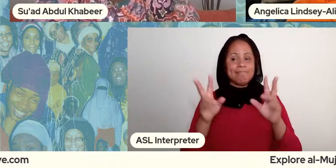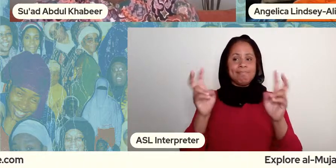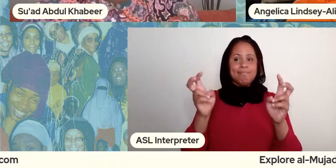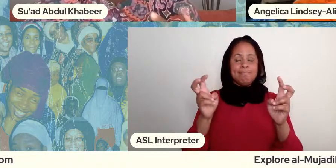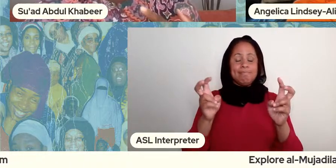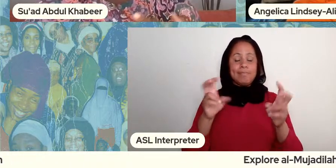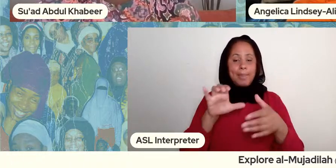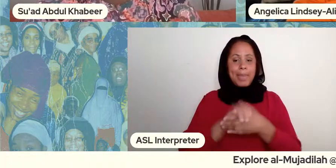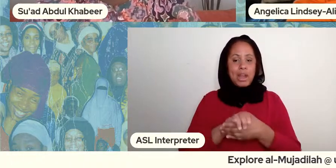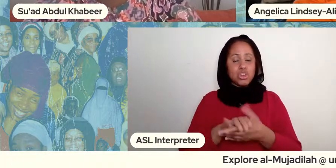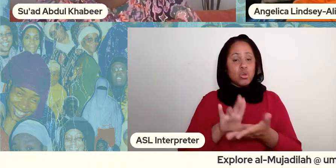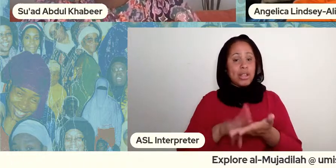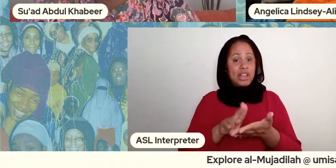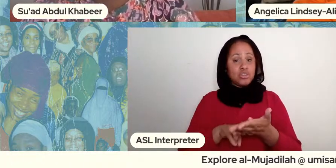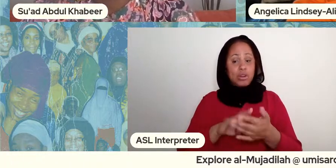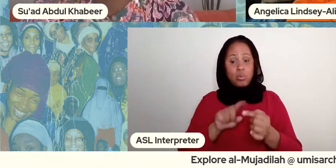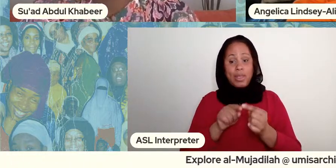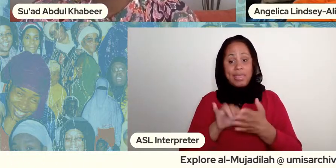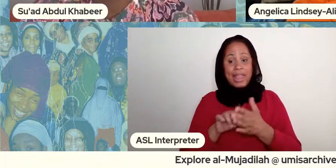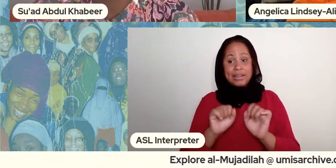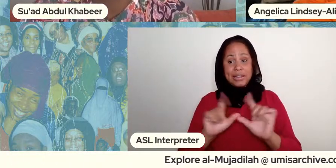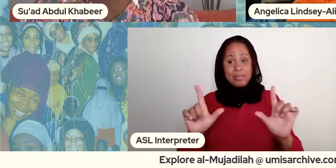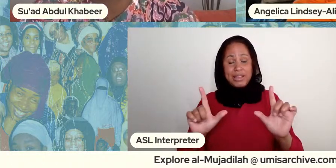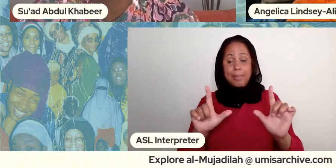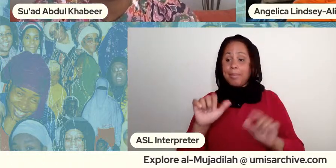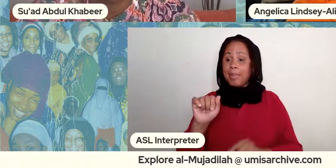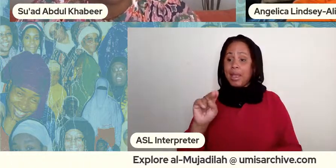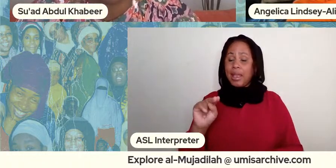and when that comes up i think angela you just tell tell tell us why